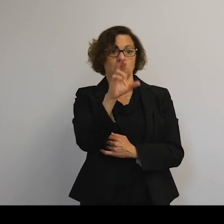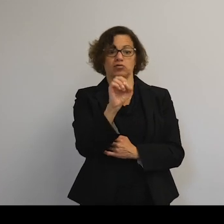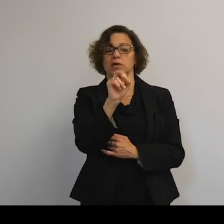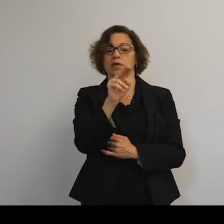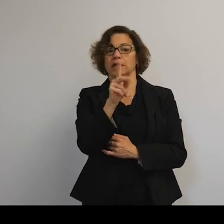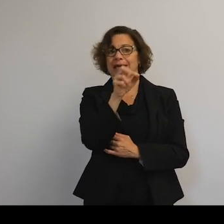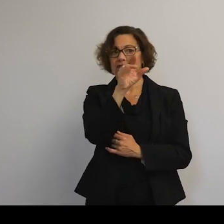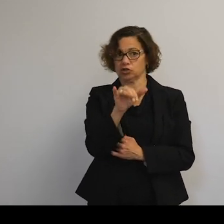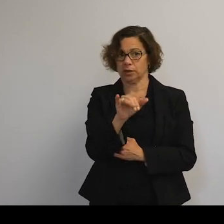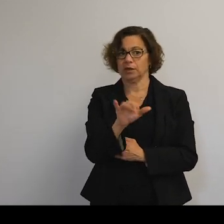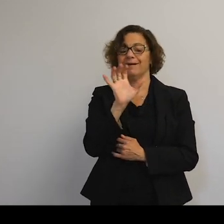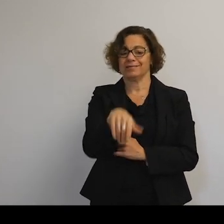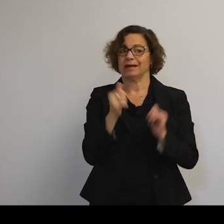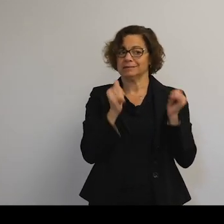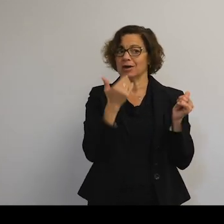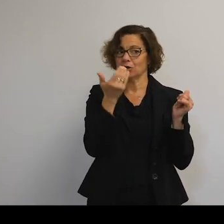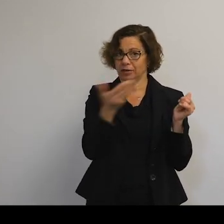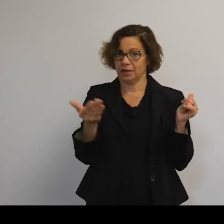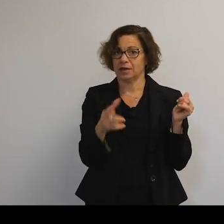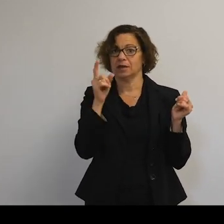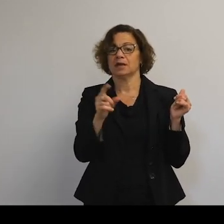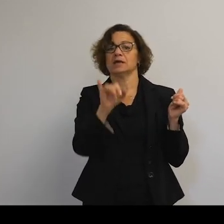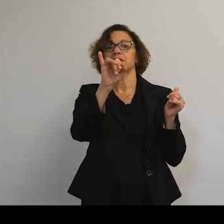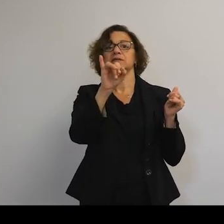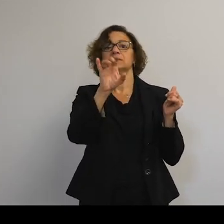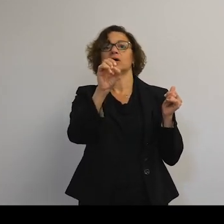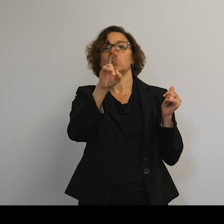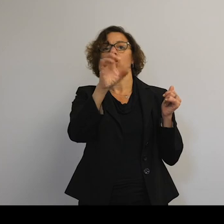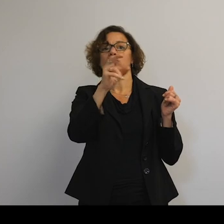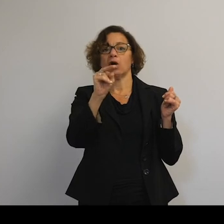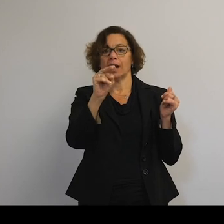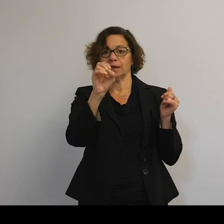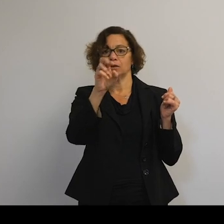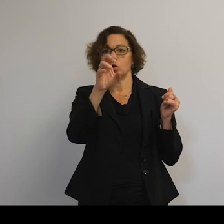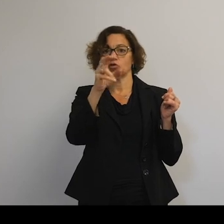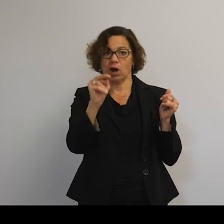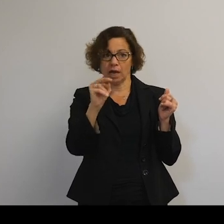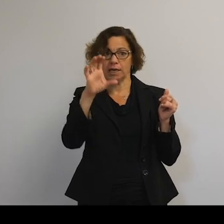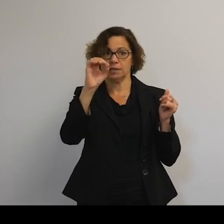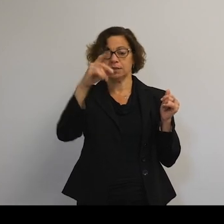This video, by the way, is from the reentry of the Orion capsule. This is a video of something reentering those flames,